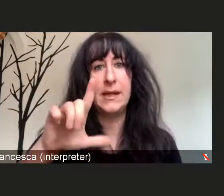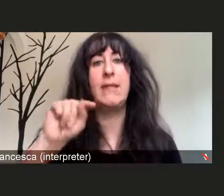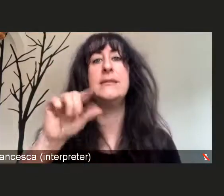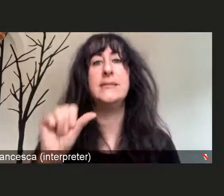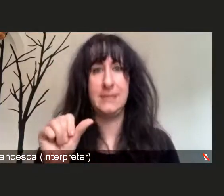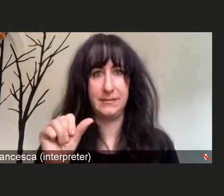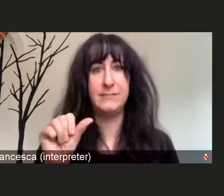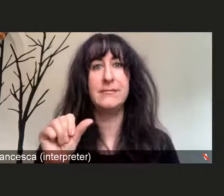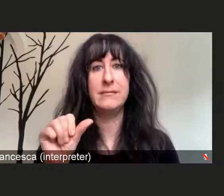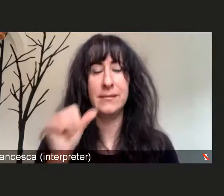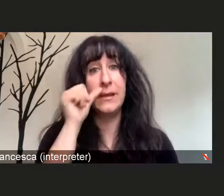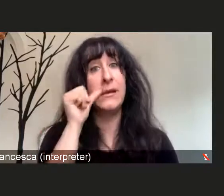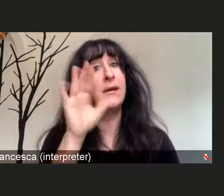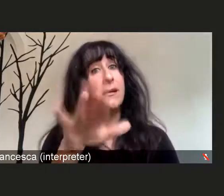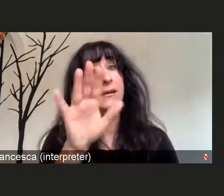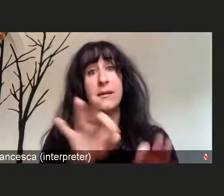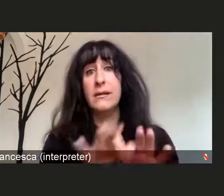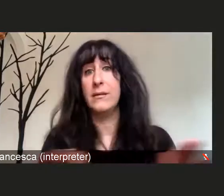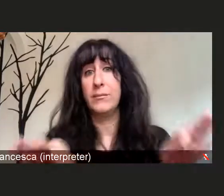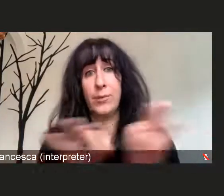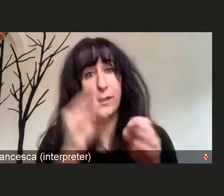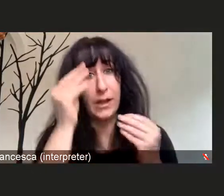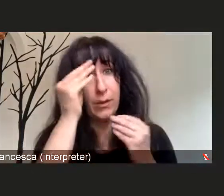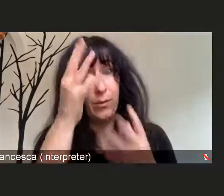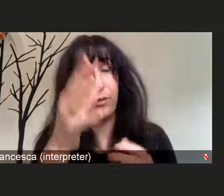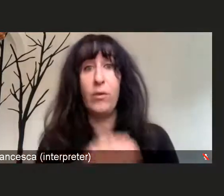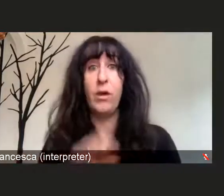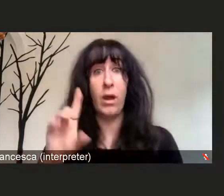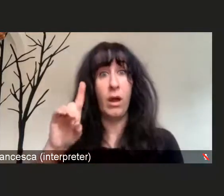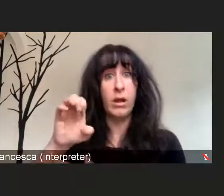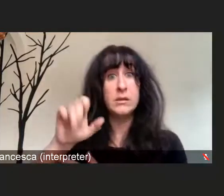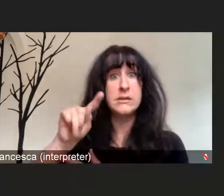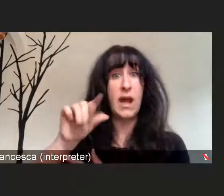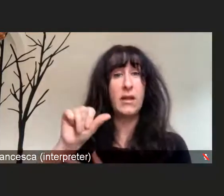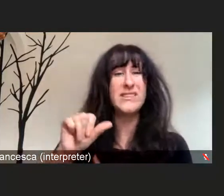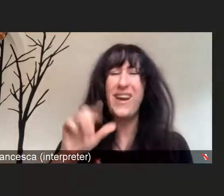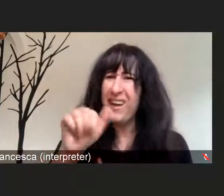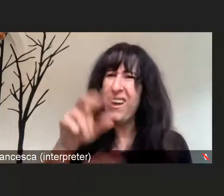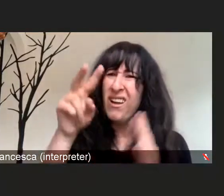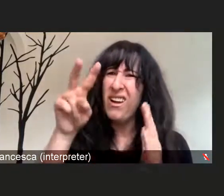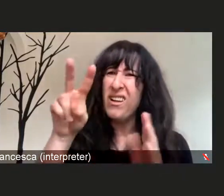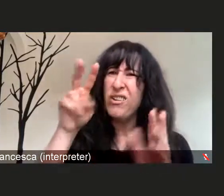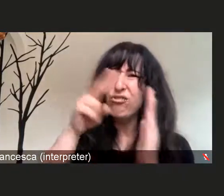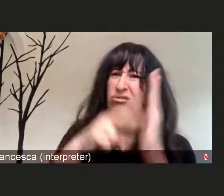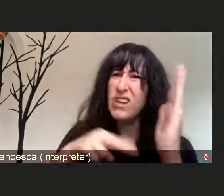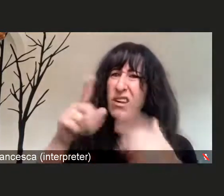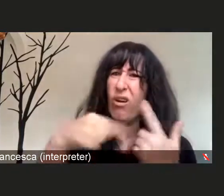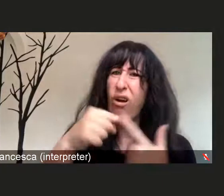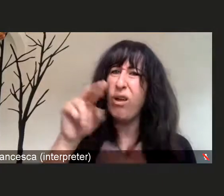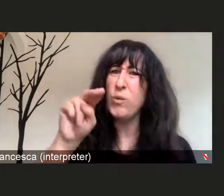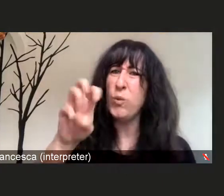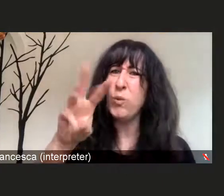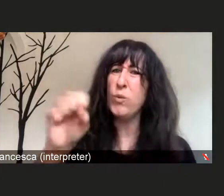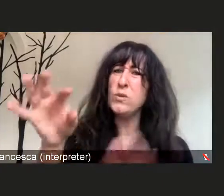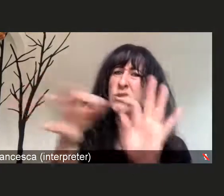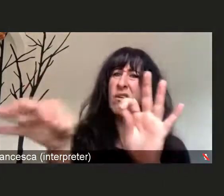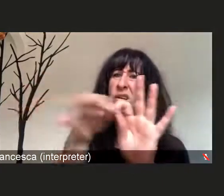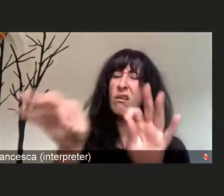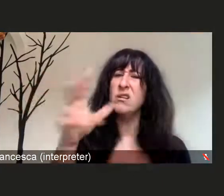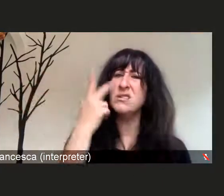not happening in another country, this is not happening in another state, the Delta variant or the Delta strain